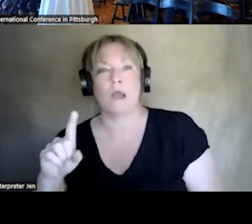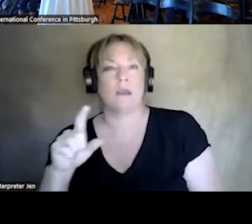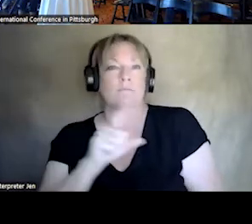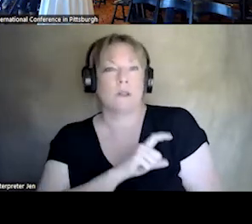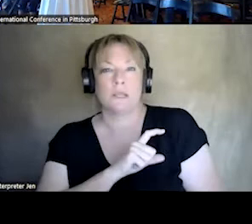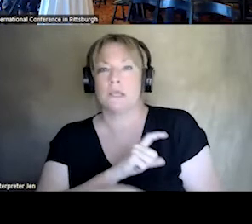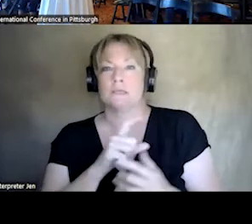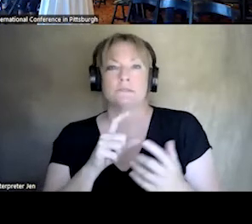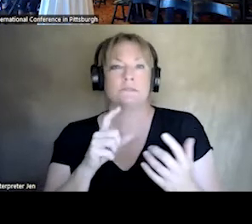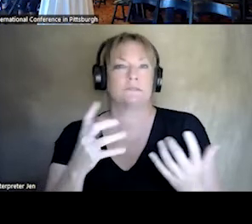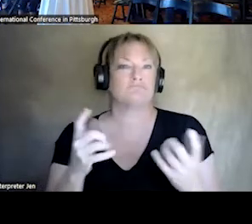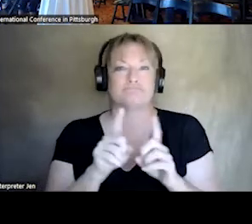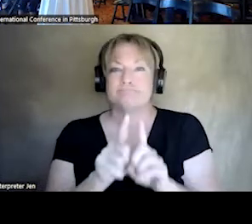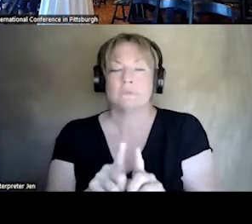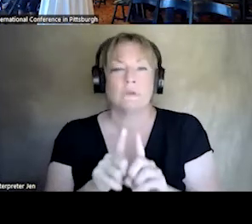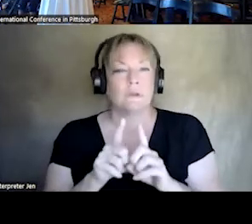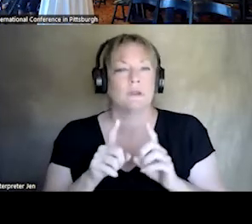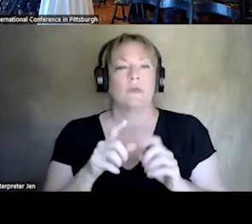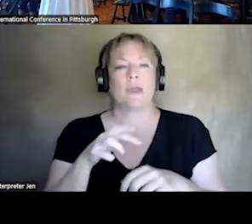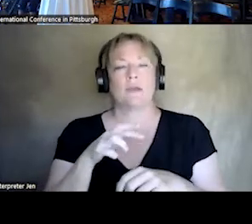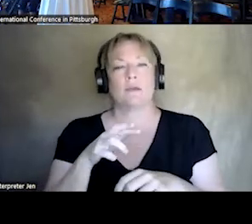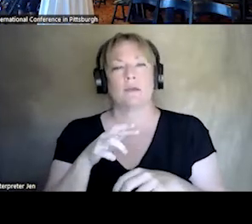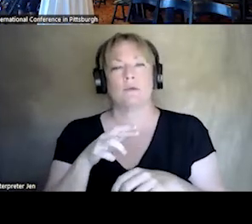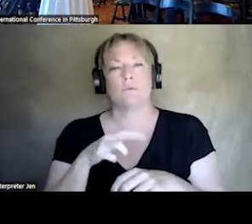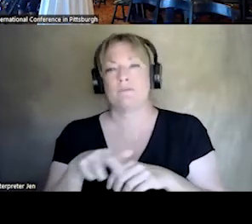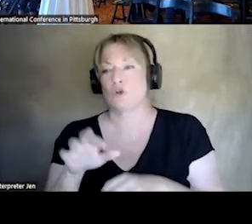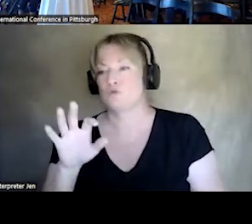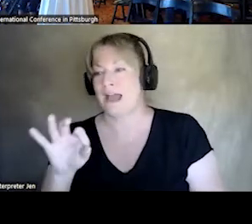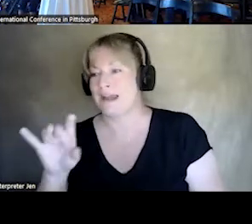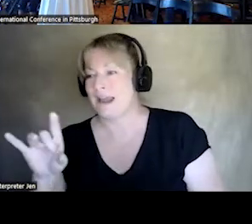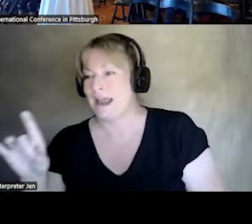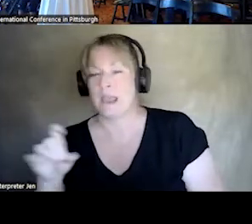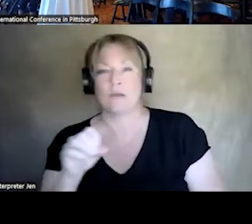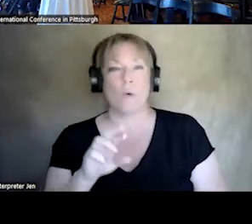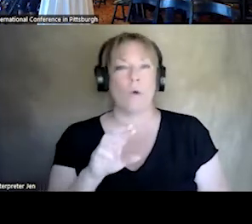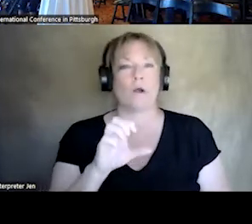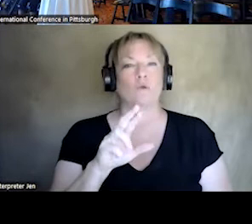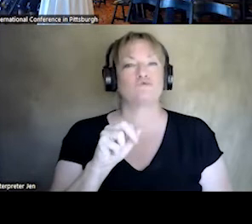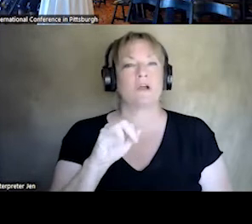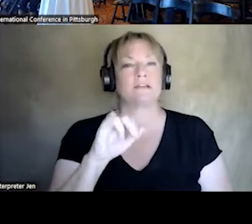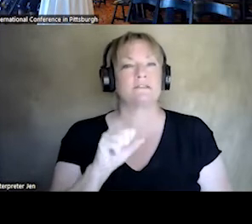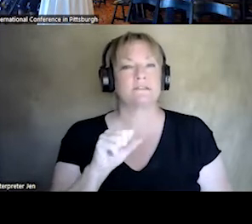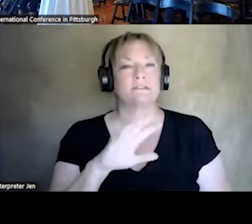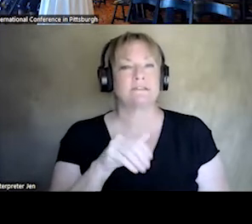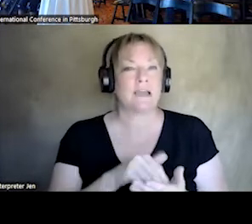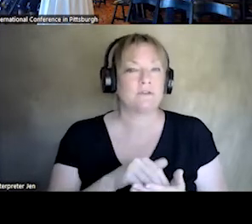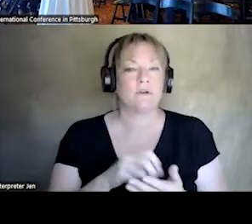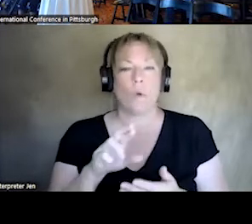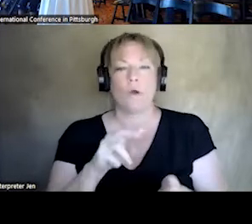THEY'RE REFERRING TO 988 OR TO CRISIS CENTERS, SOME ARE, REFERRING TO NURSE TRIAGE LINES.